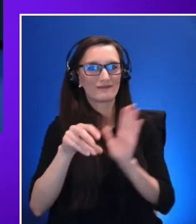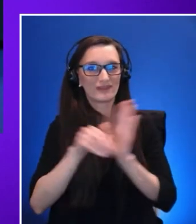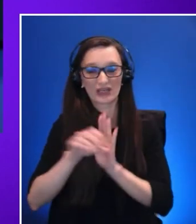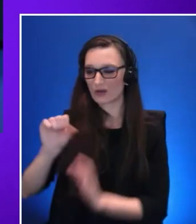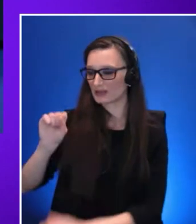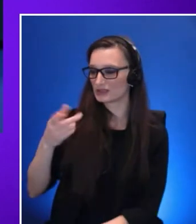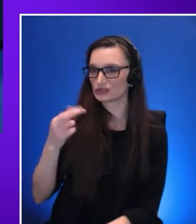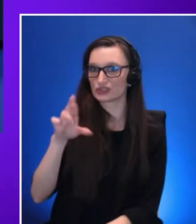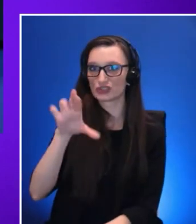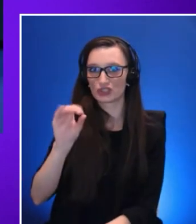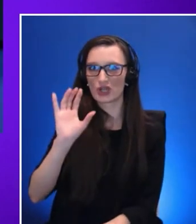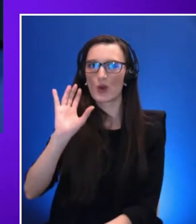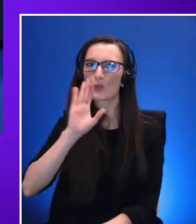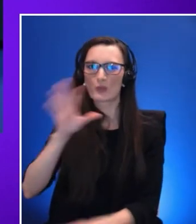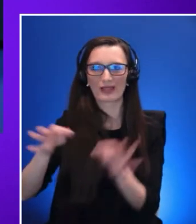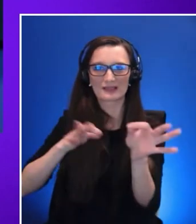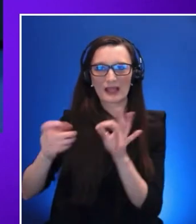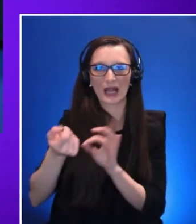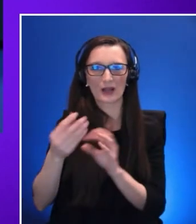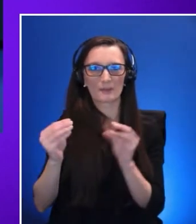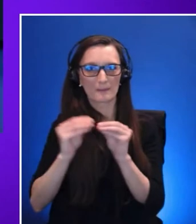solution that he has built. Can we please play the video.